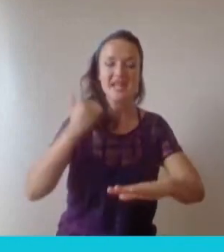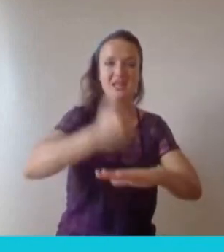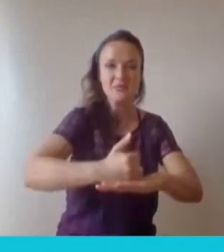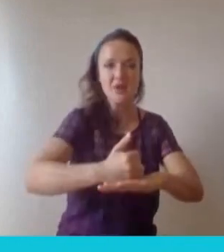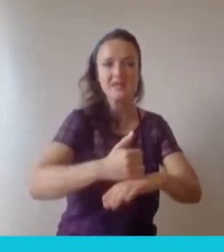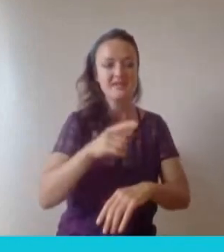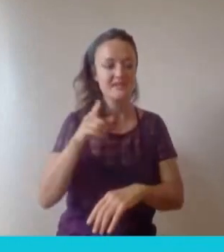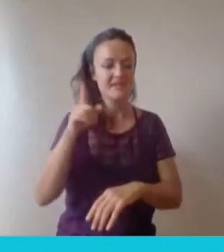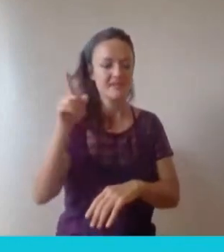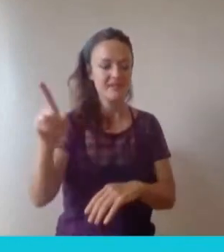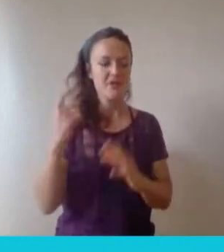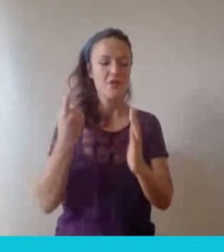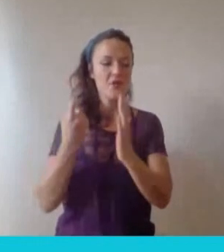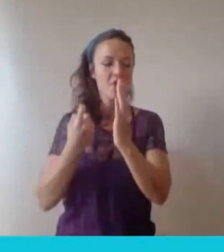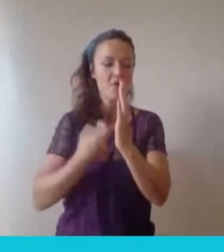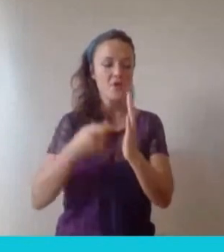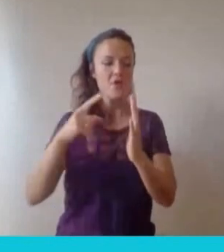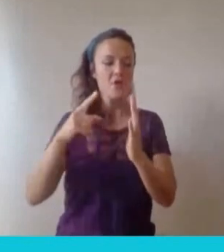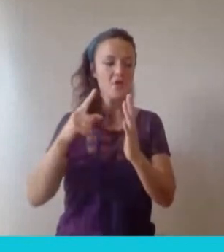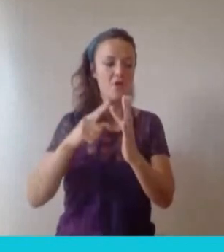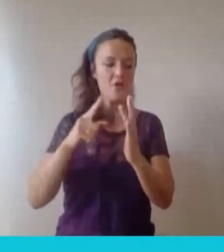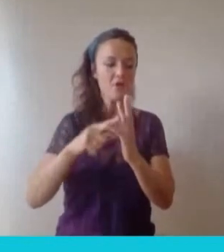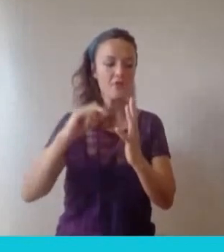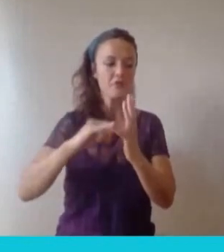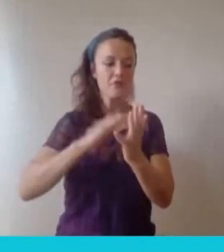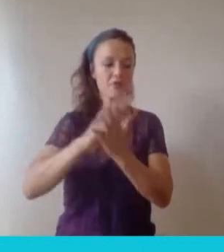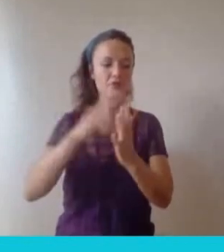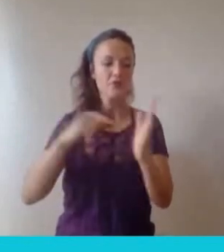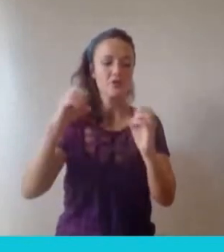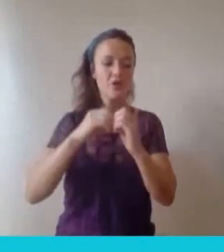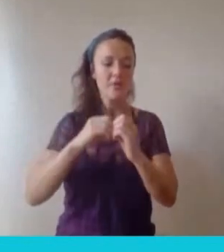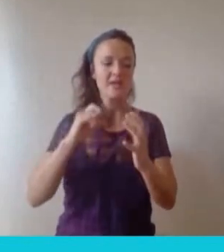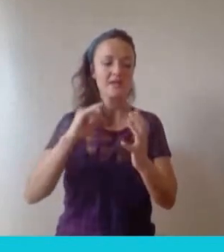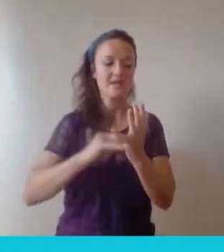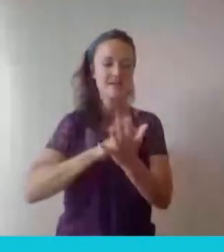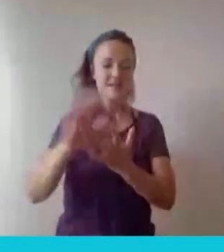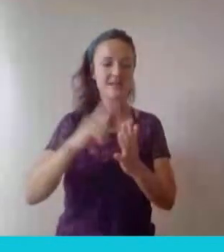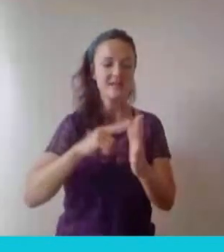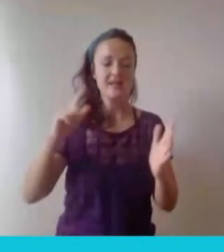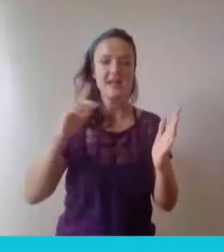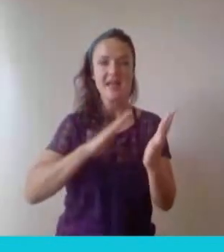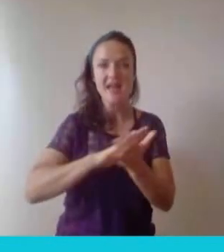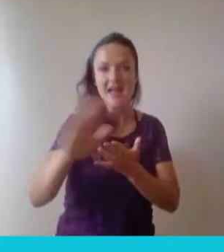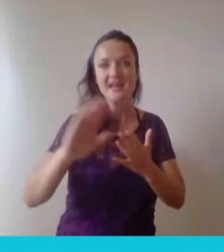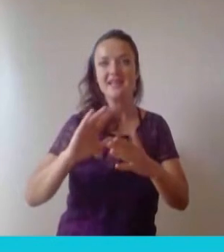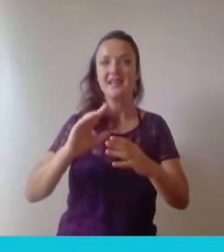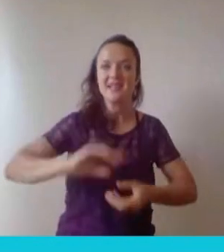Mechanical Engineering student, an incoming Bristol SU Sport and Student Development Officer and we have Jenny Griffiths, an